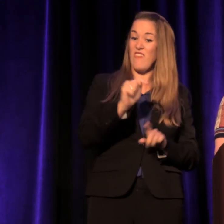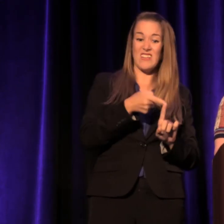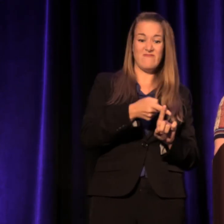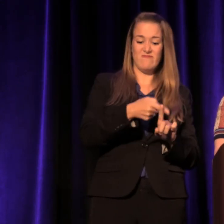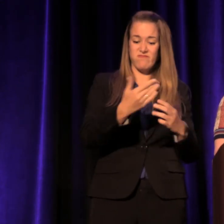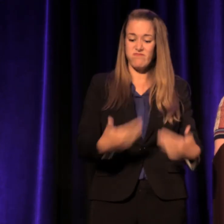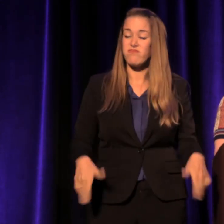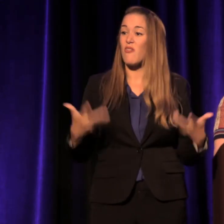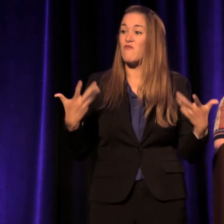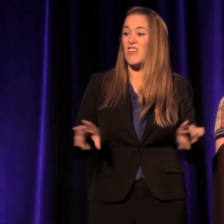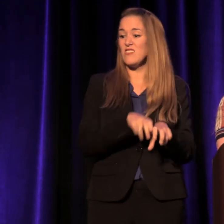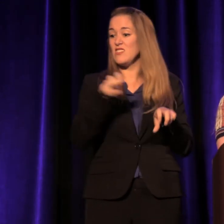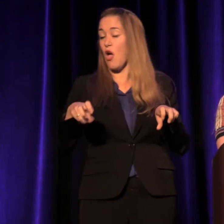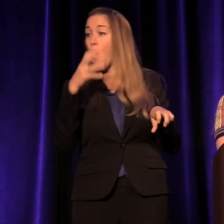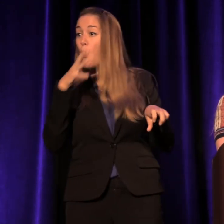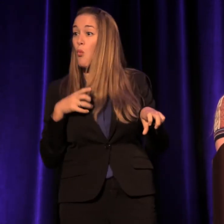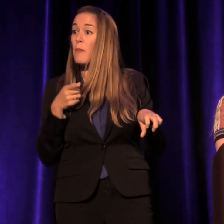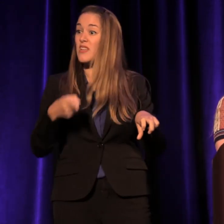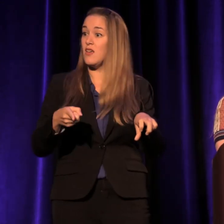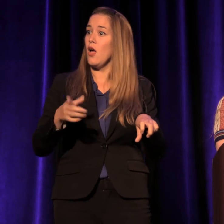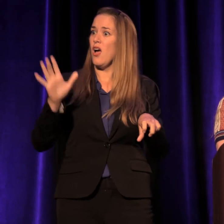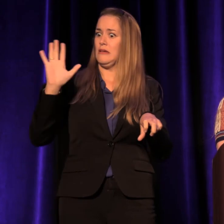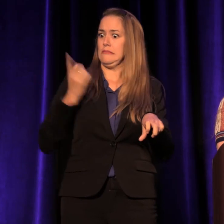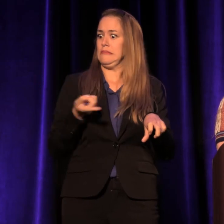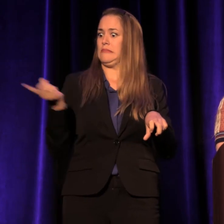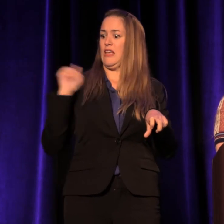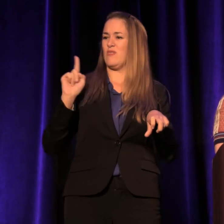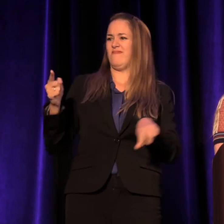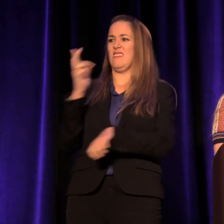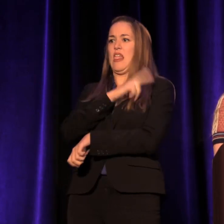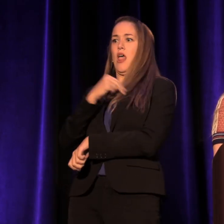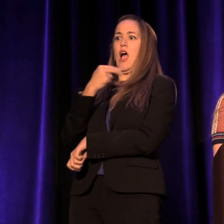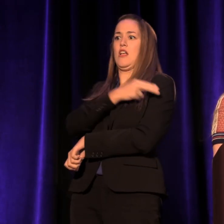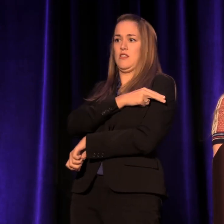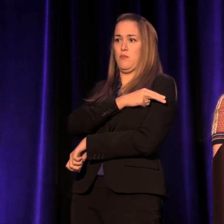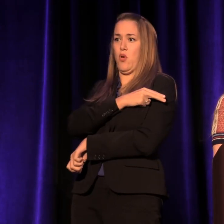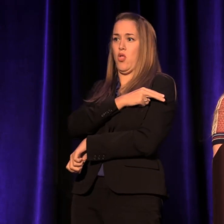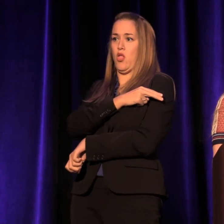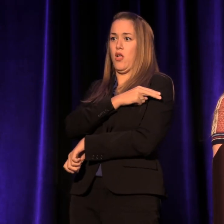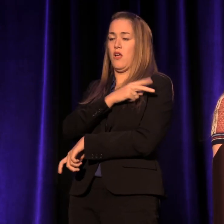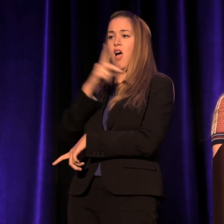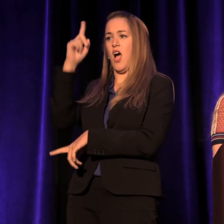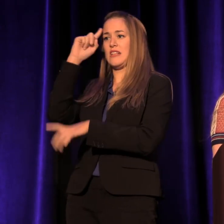next to a woman who spent the previous week at a hospital on psych hold.